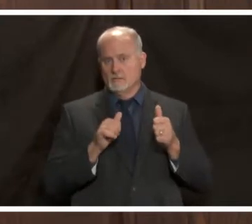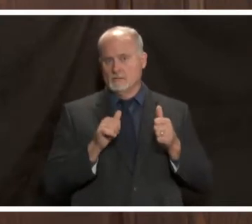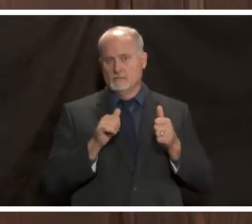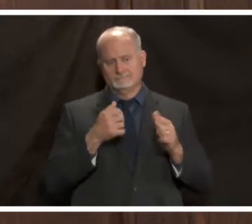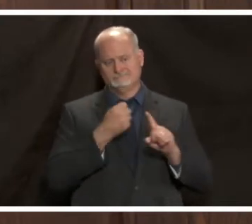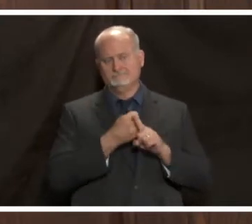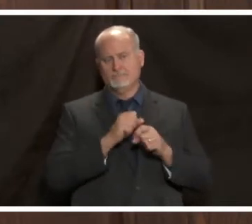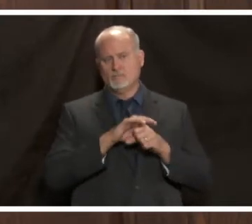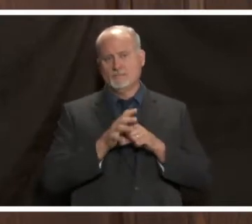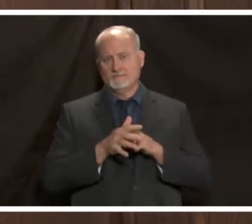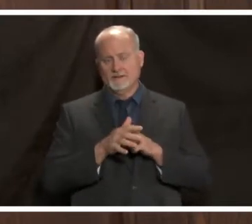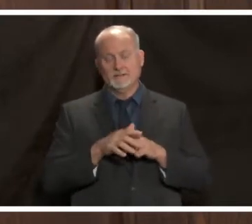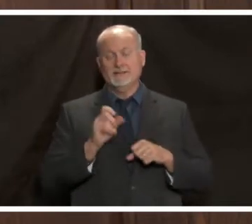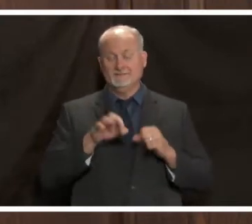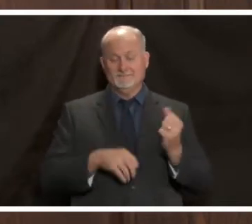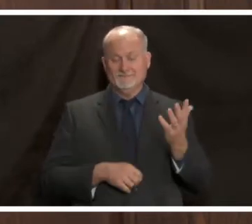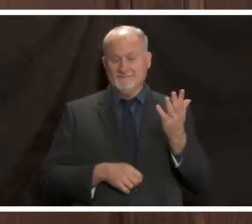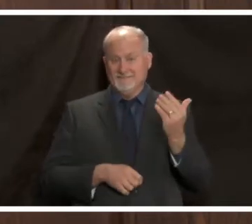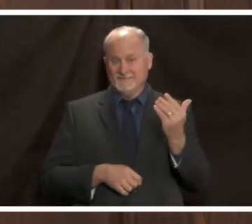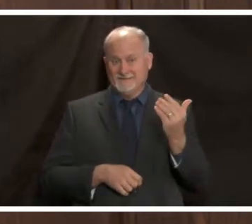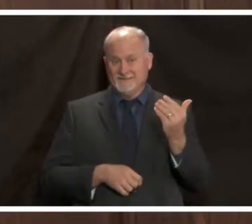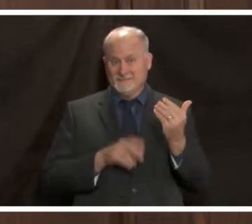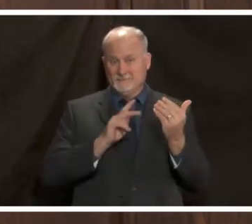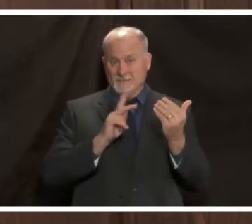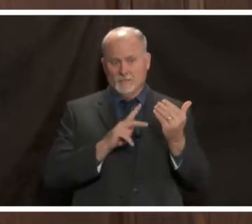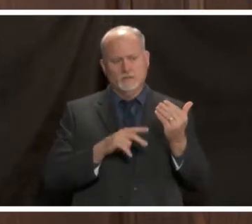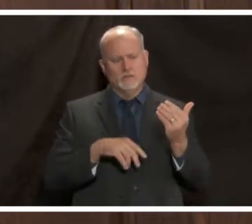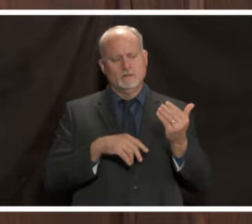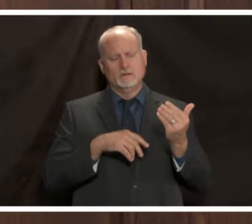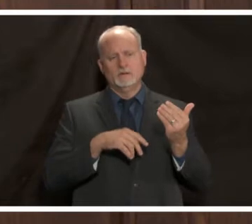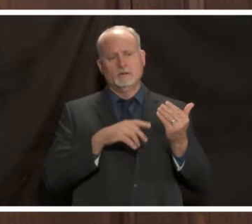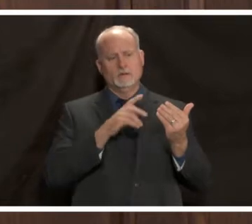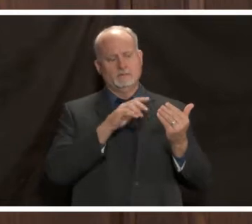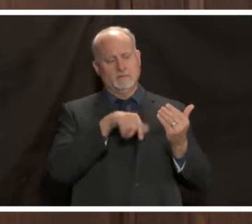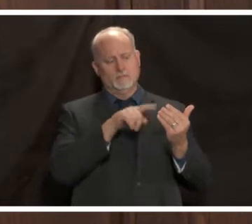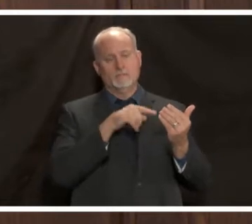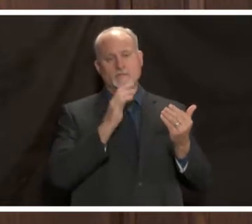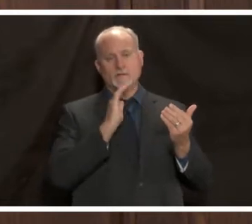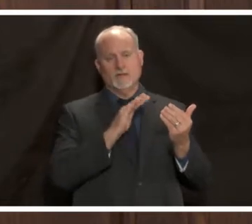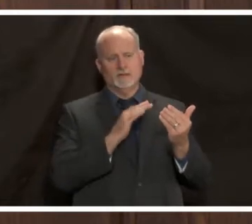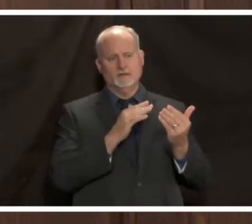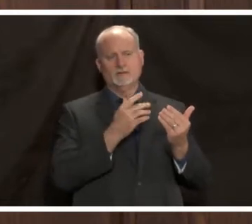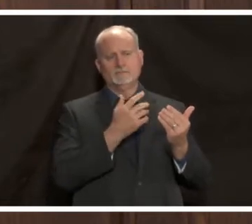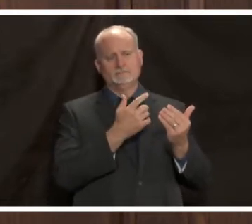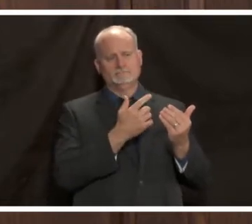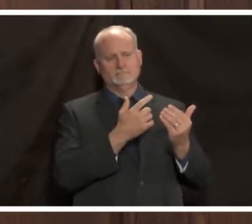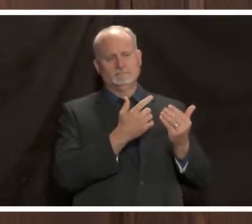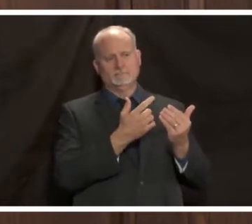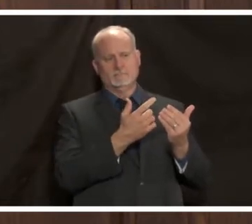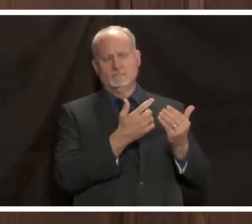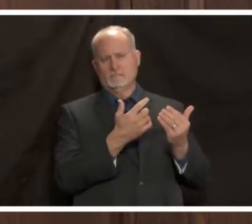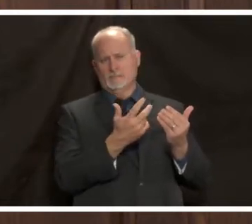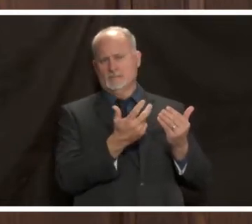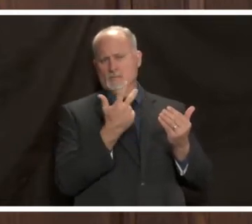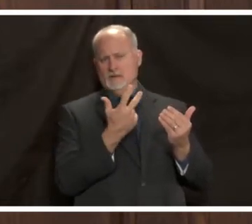gathering that's one in four who can spread the virus if there's a large gathering like 50 people